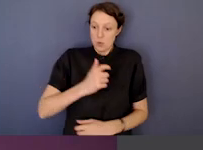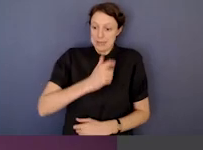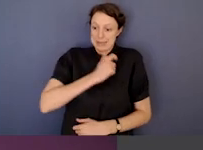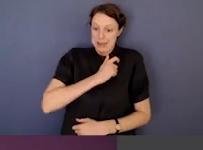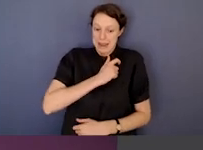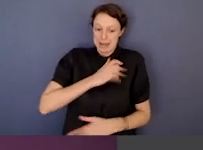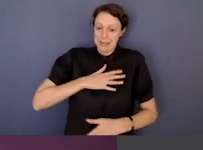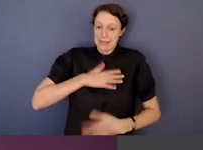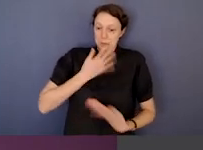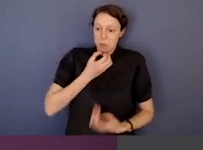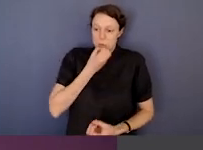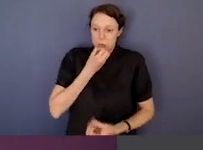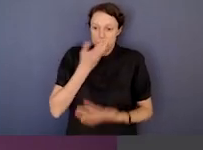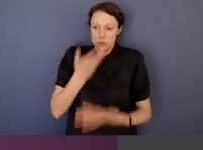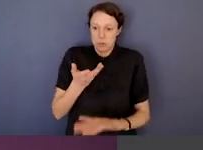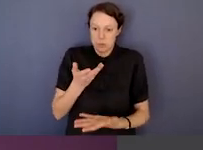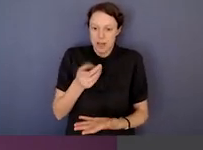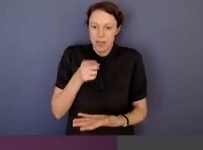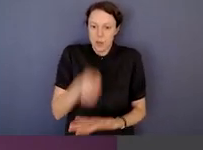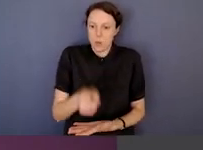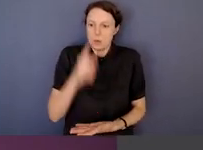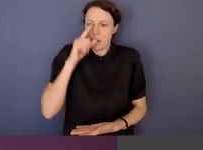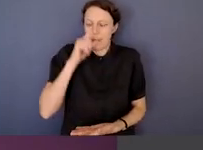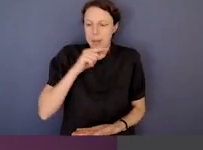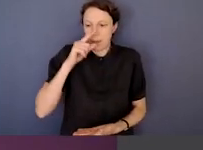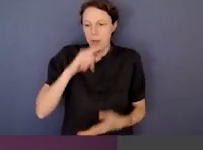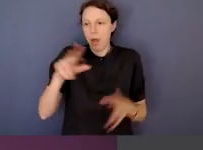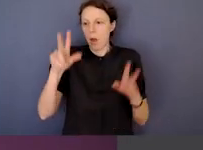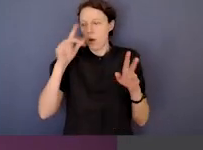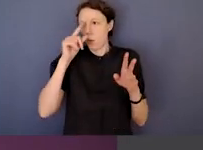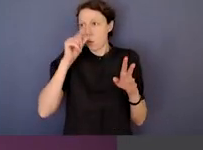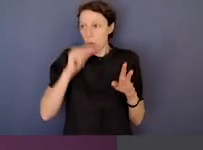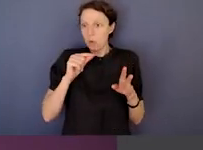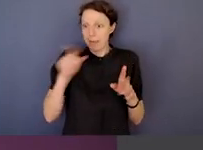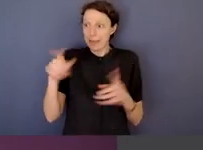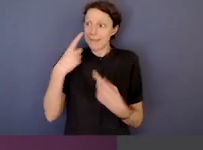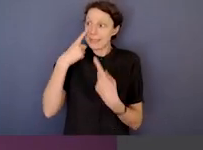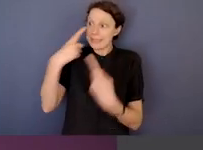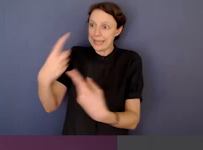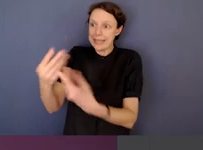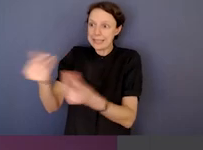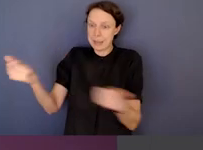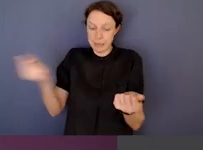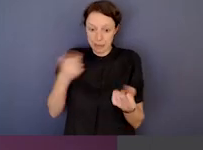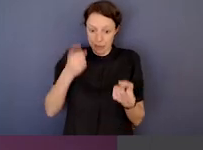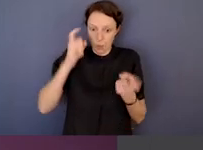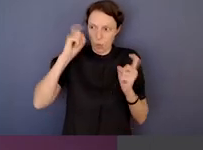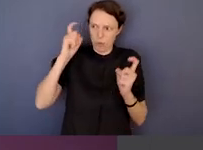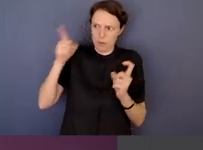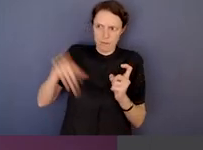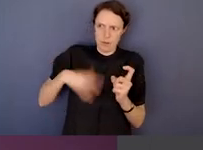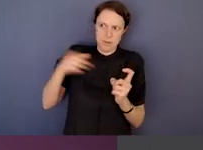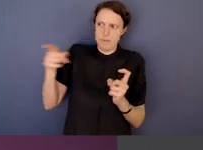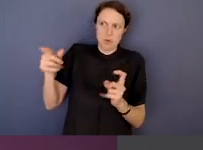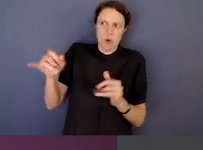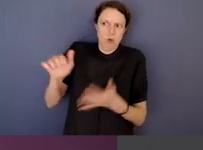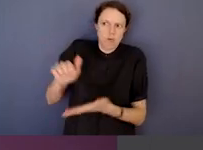So the what is... And these are potential whistle-blowers. These are people who are concerned about something that has gone